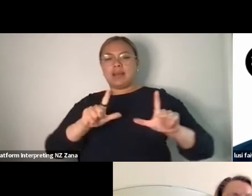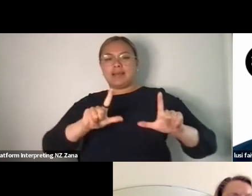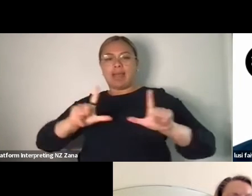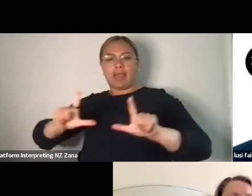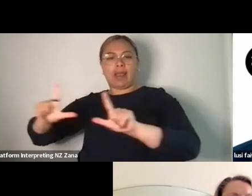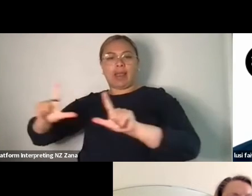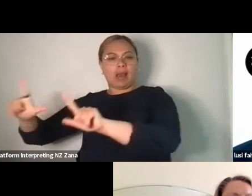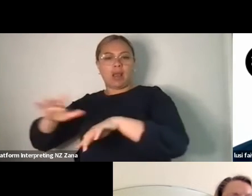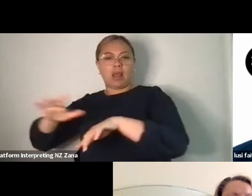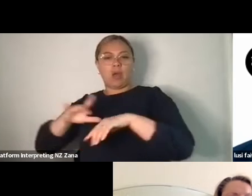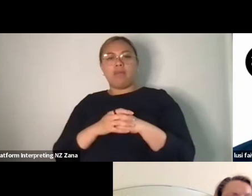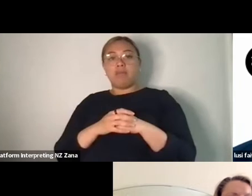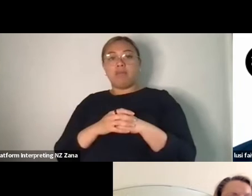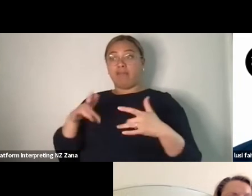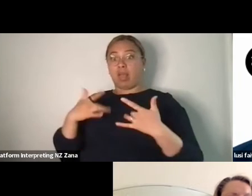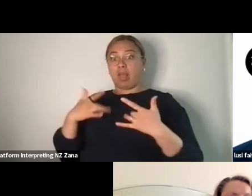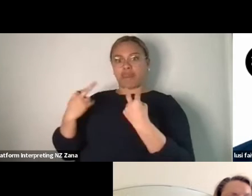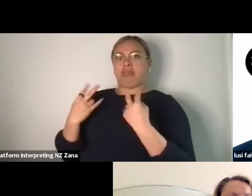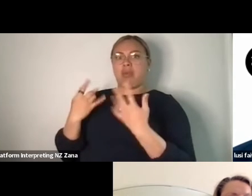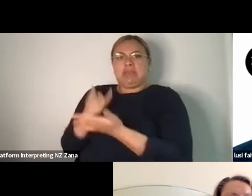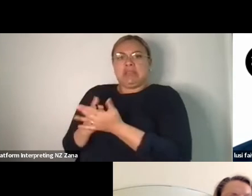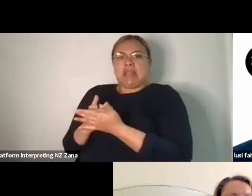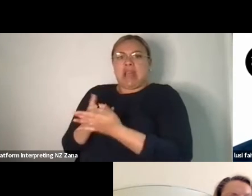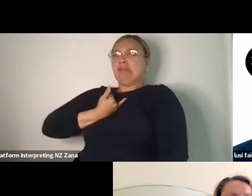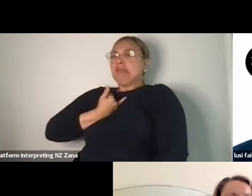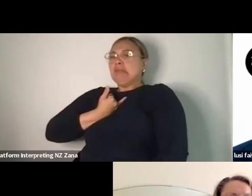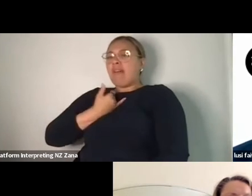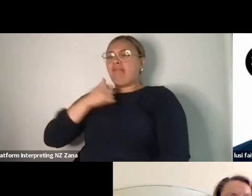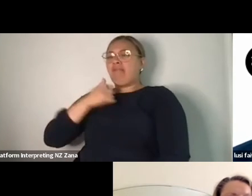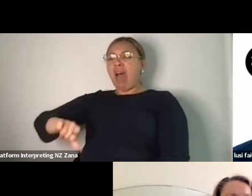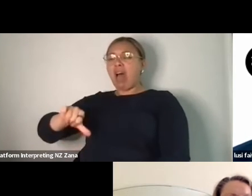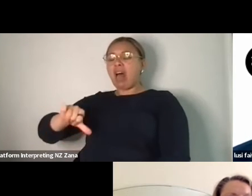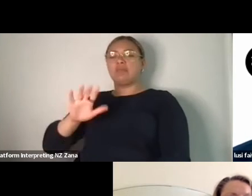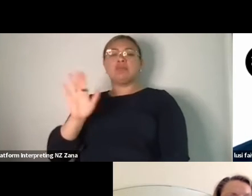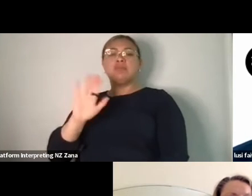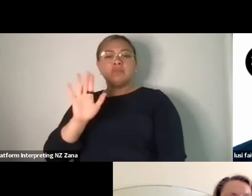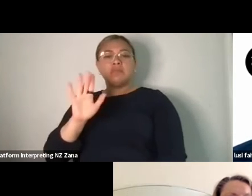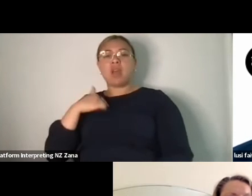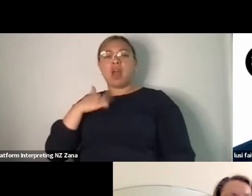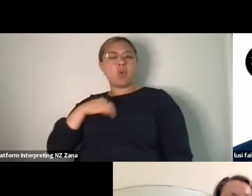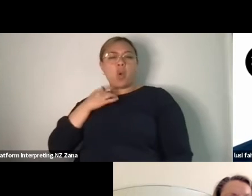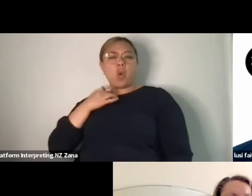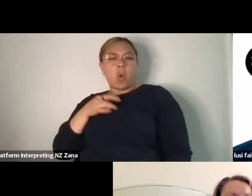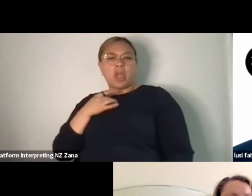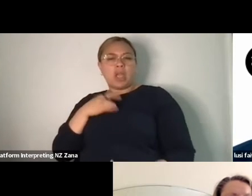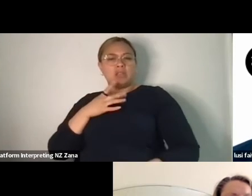I don't see it as failure, I'm not annoyed, they're like that's part of how this work flows.